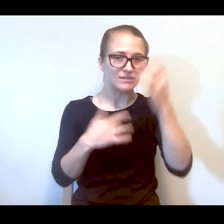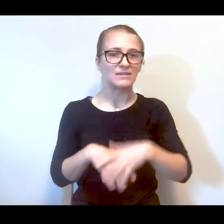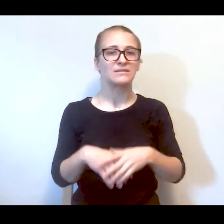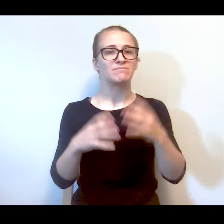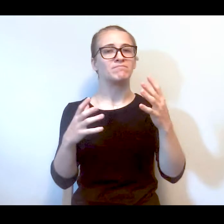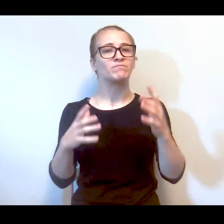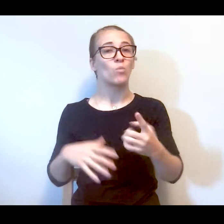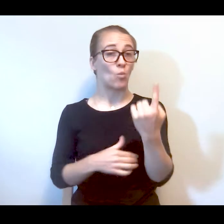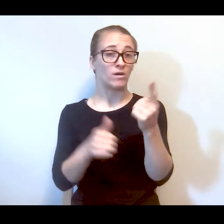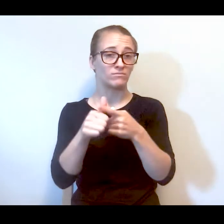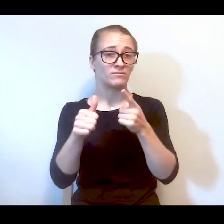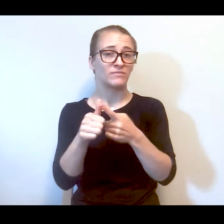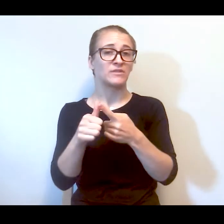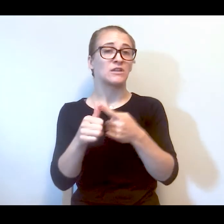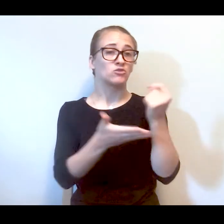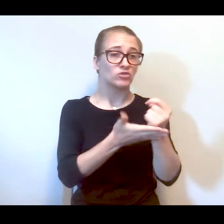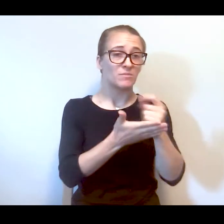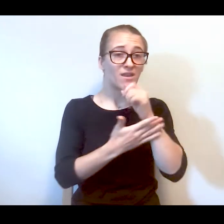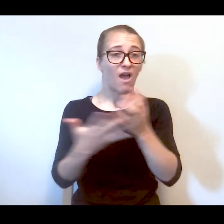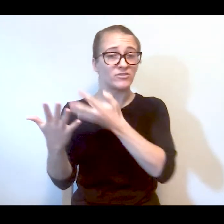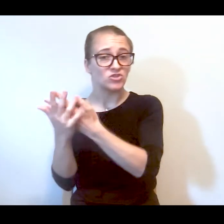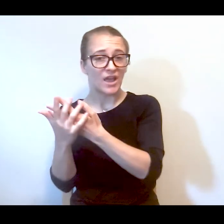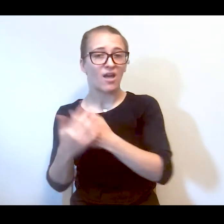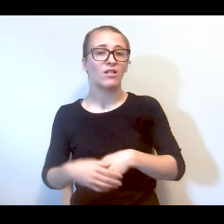illness, freedom agenda, center for community all,